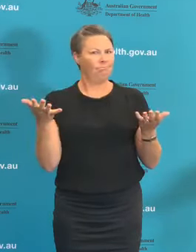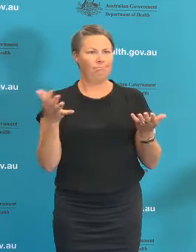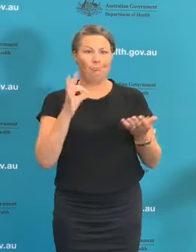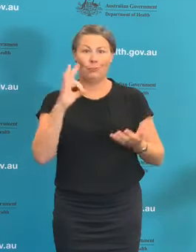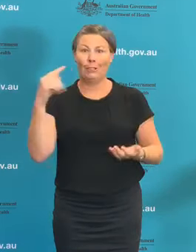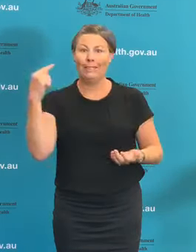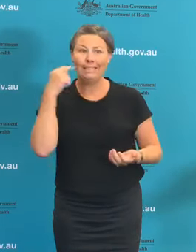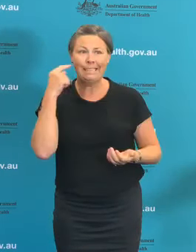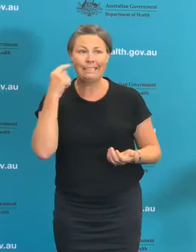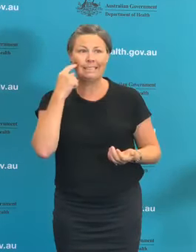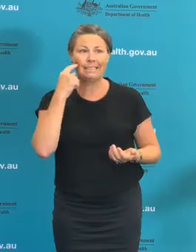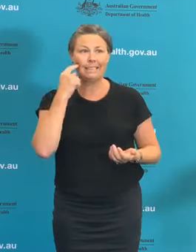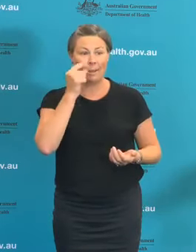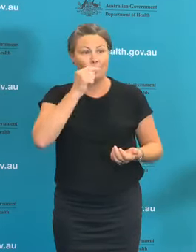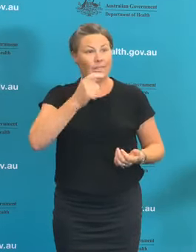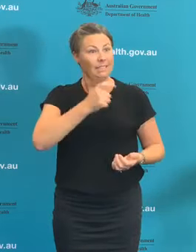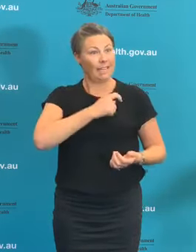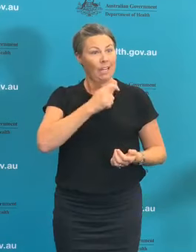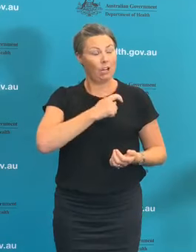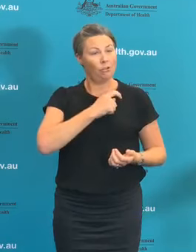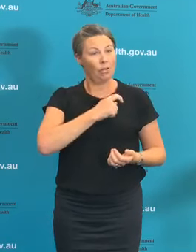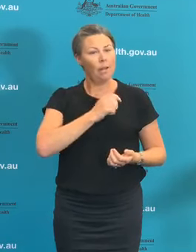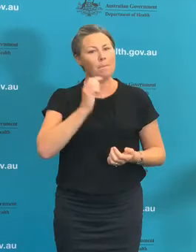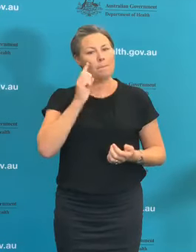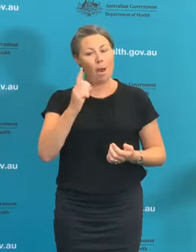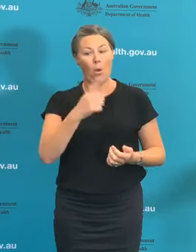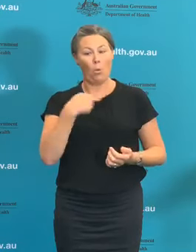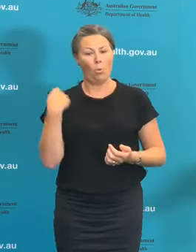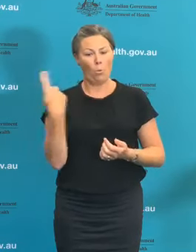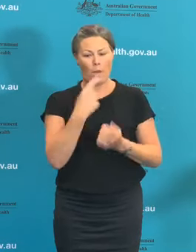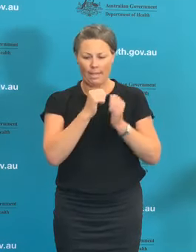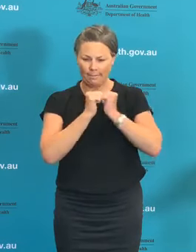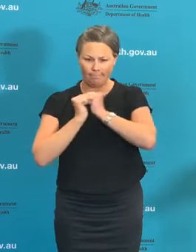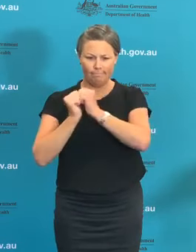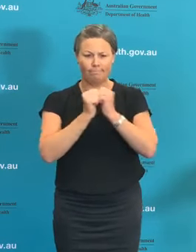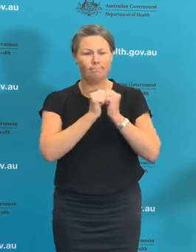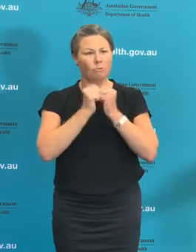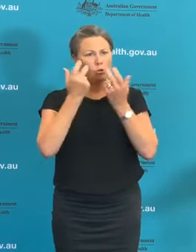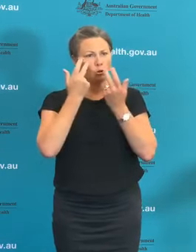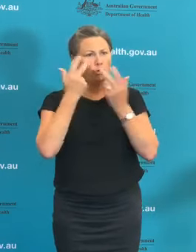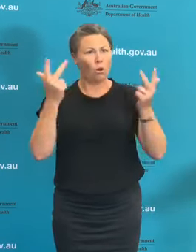demonstrate to the public that our hospitals safe places again for elective